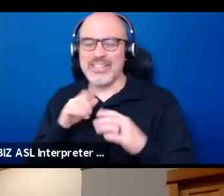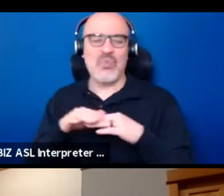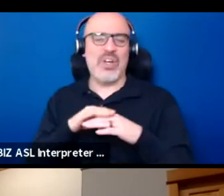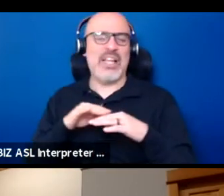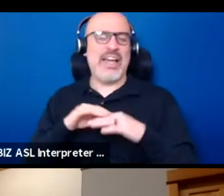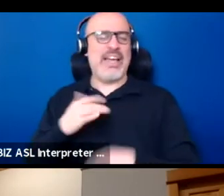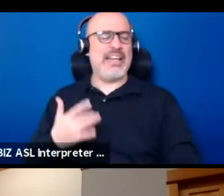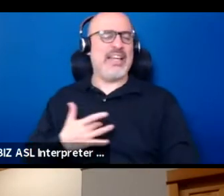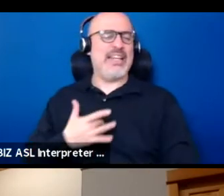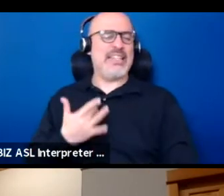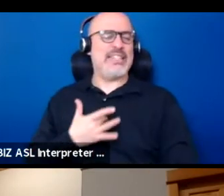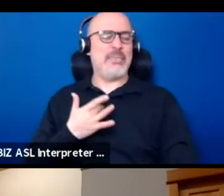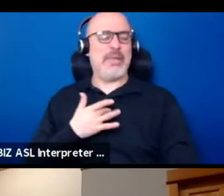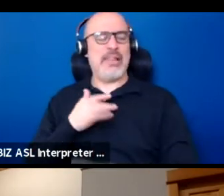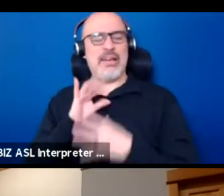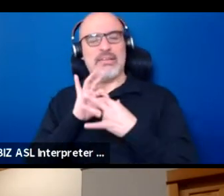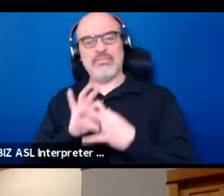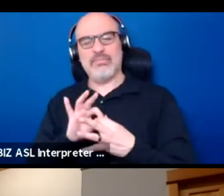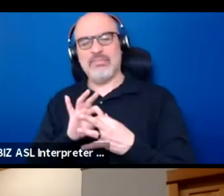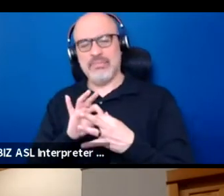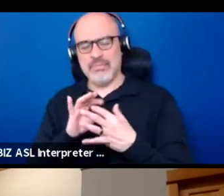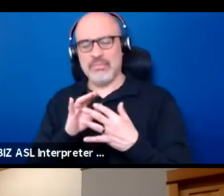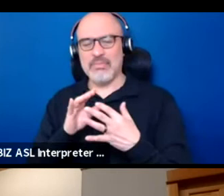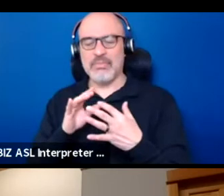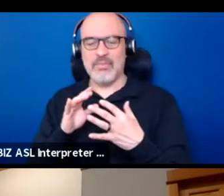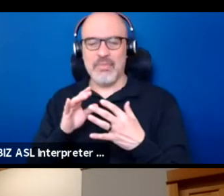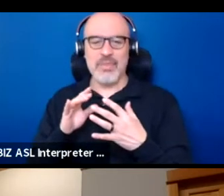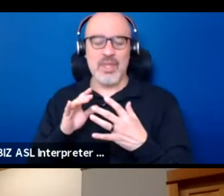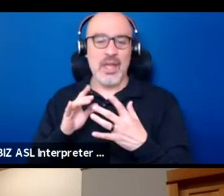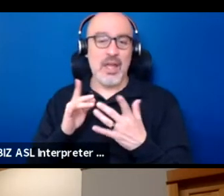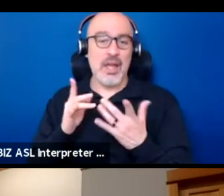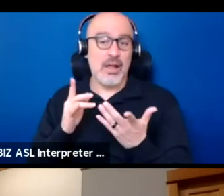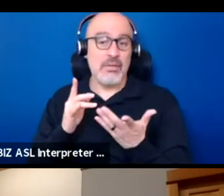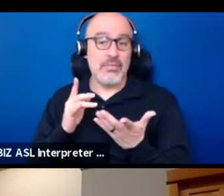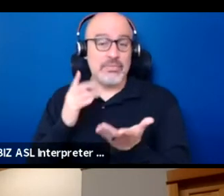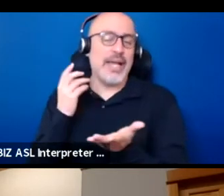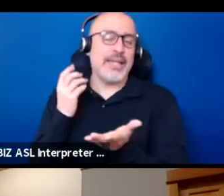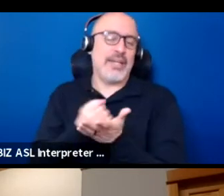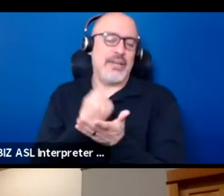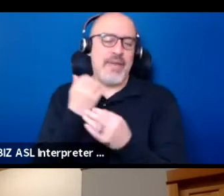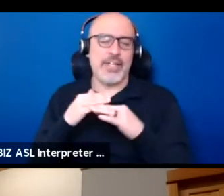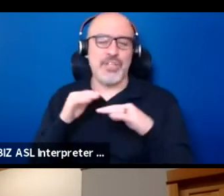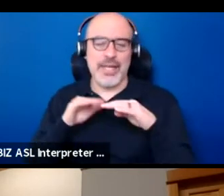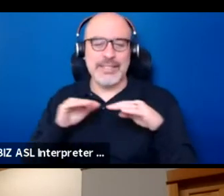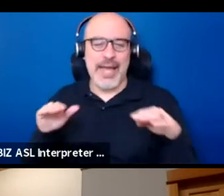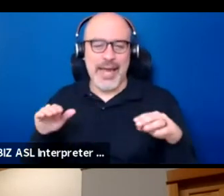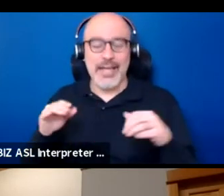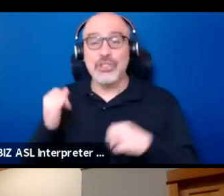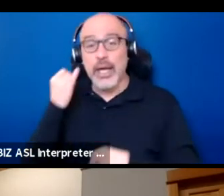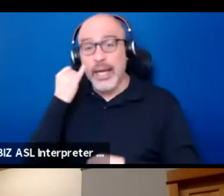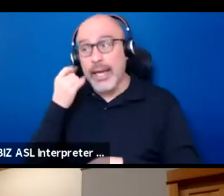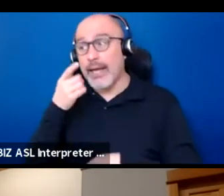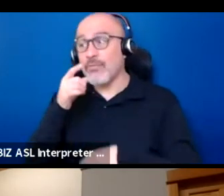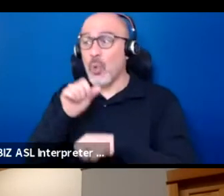that is also, it's an advantage on stage and when you're working in an ensemble.